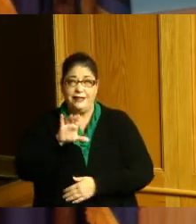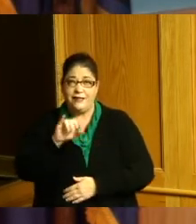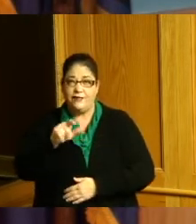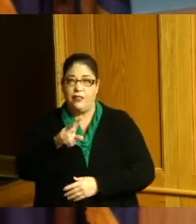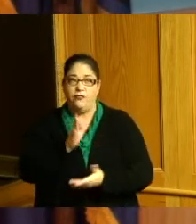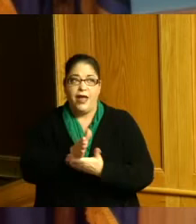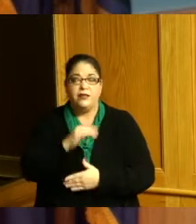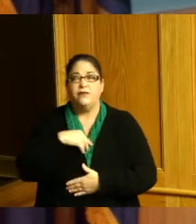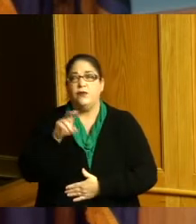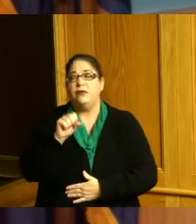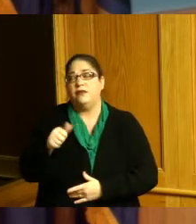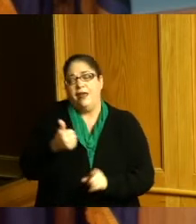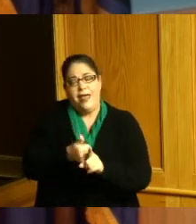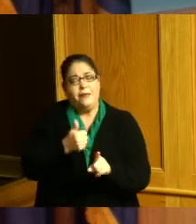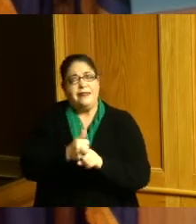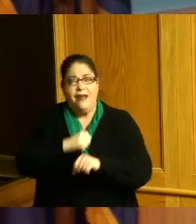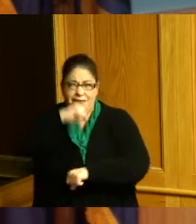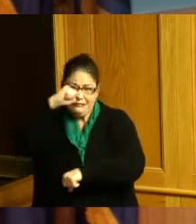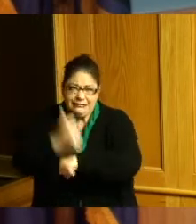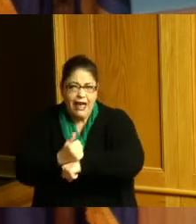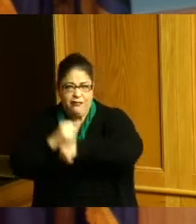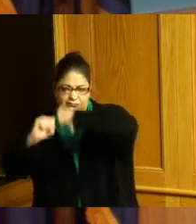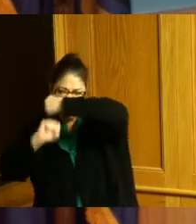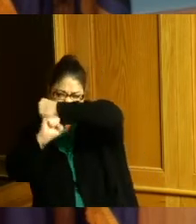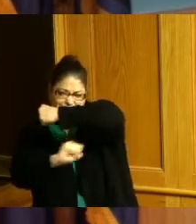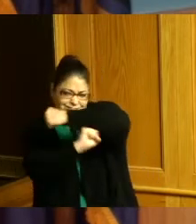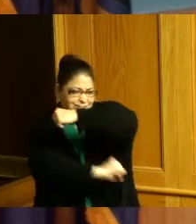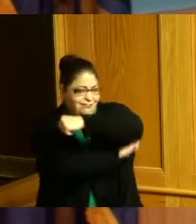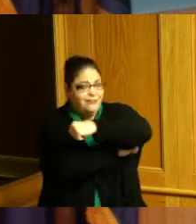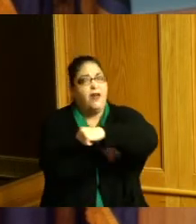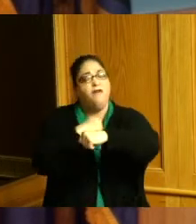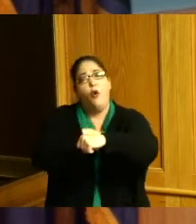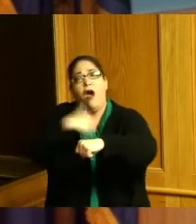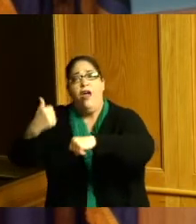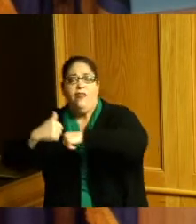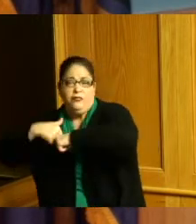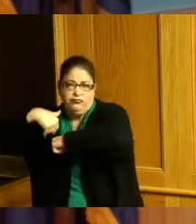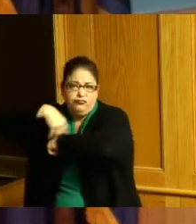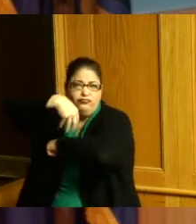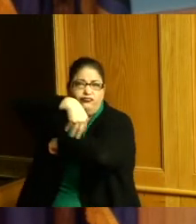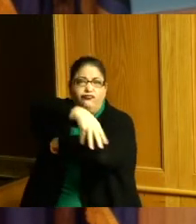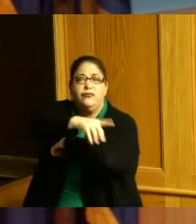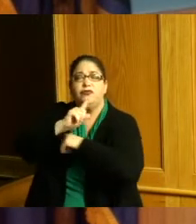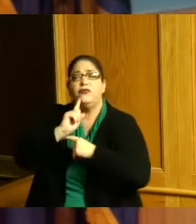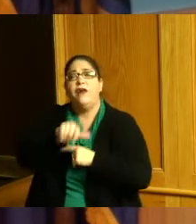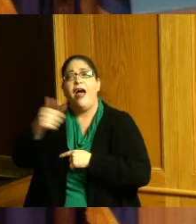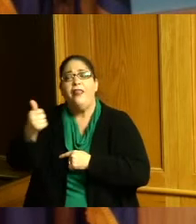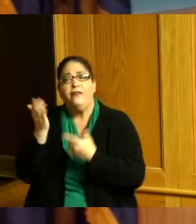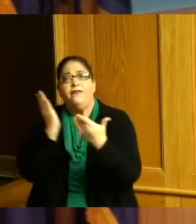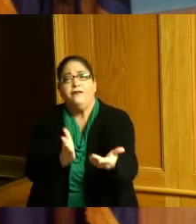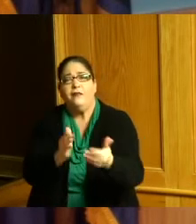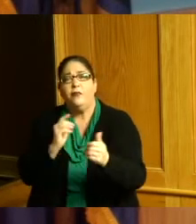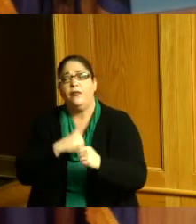and set groundwork for other actions to bring about fair treatment to negroes and whereas